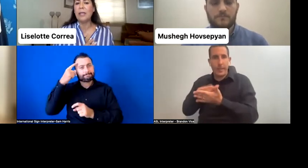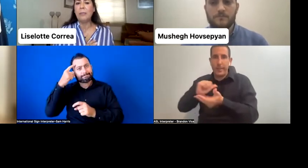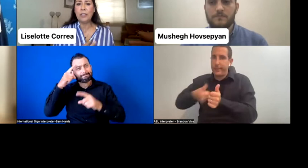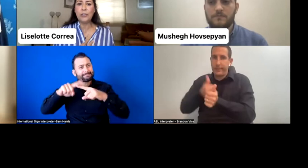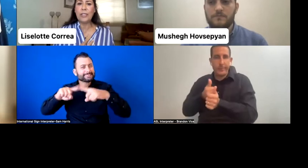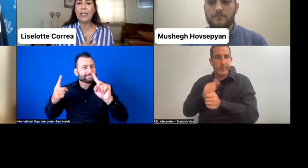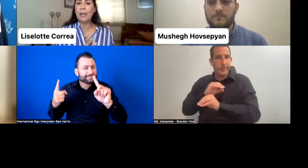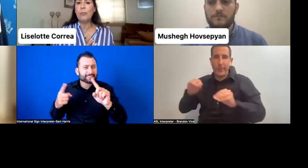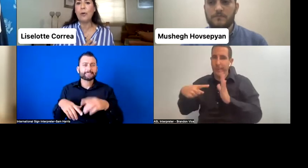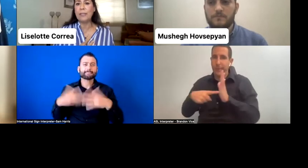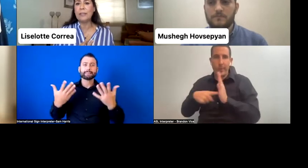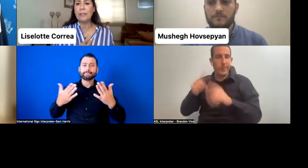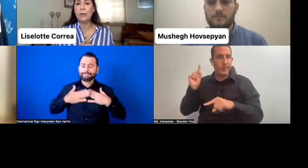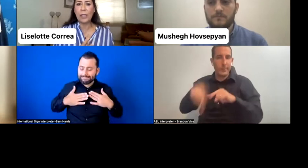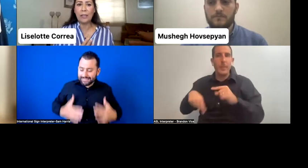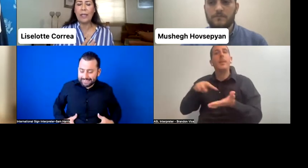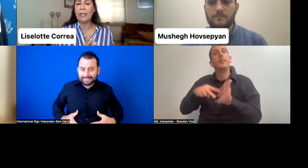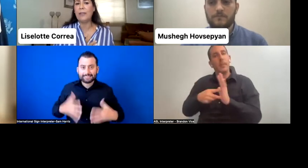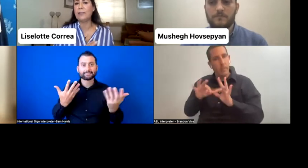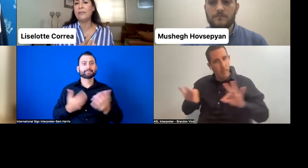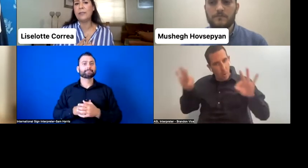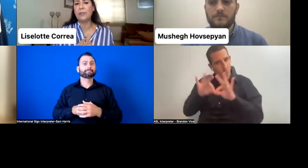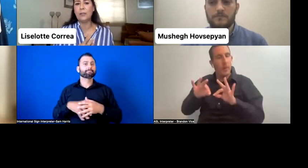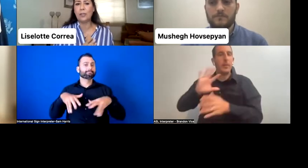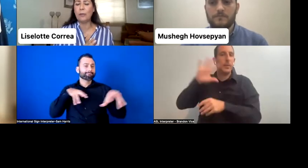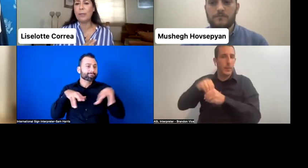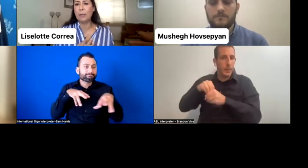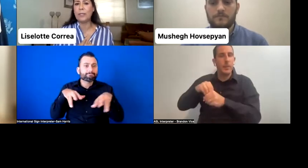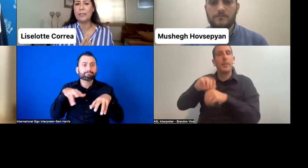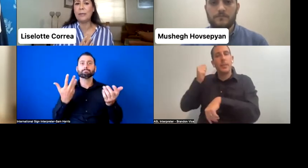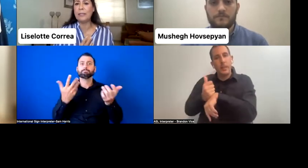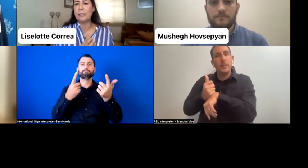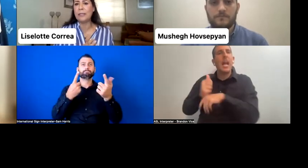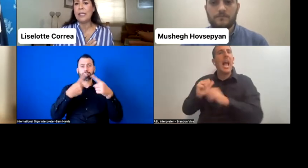measures that allow progress in the real and effective inclusion of people with disabilities.